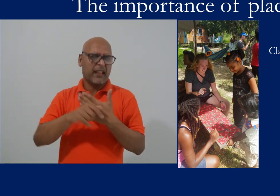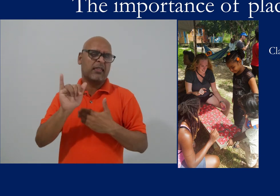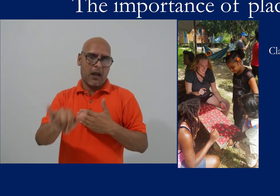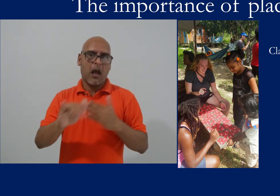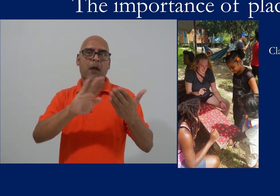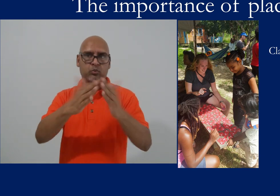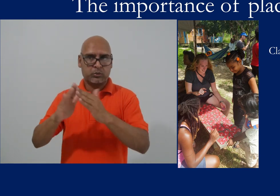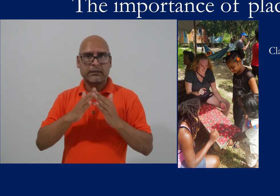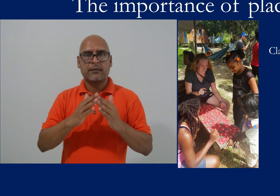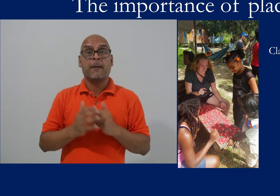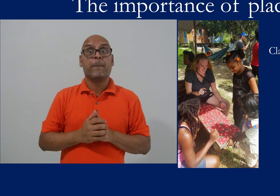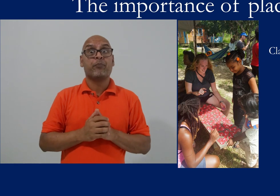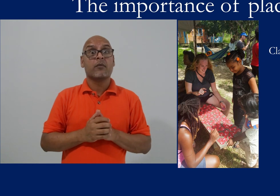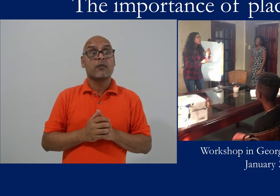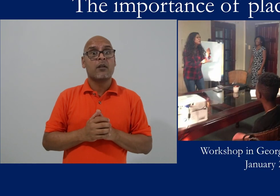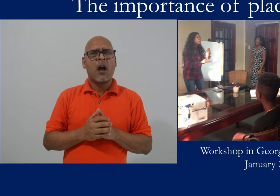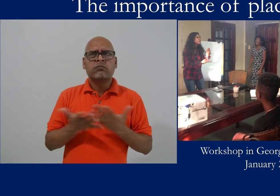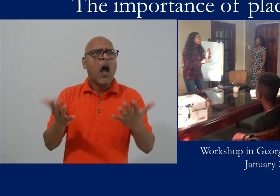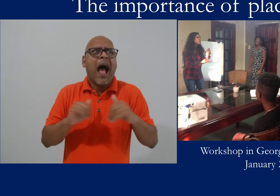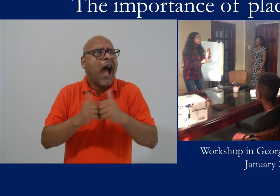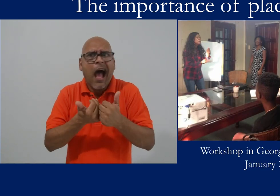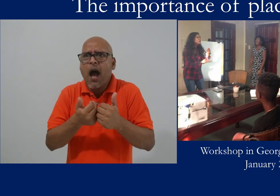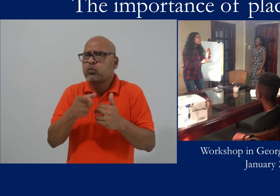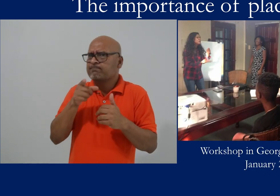They're able to see the differences and to learn about different projects.